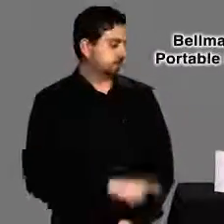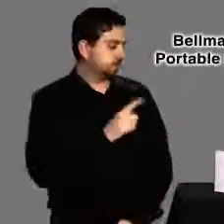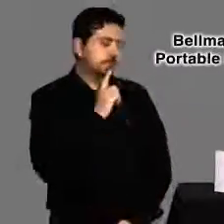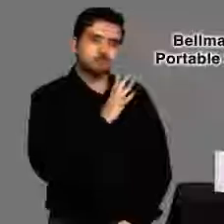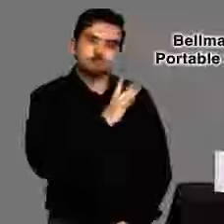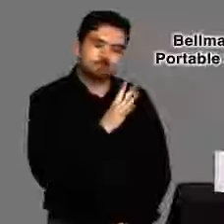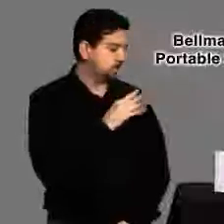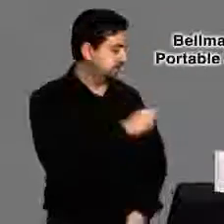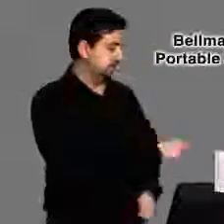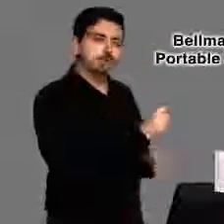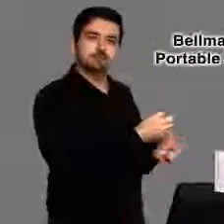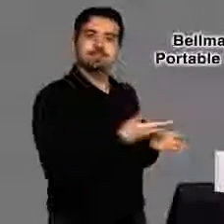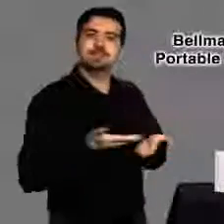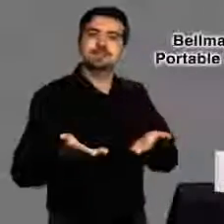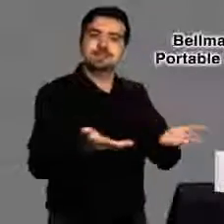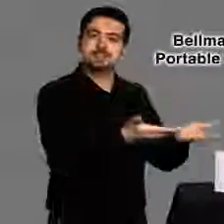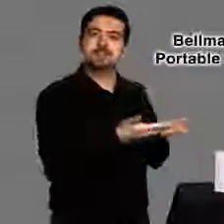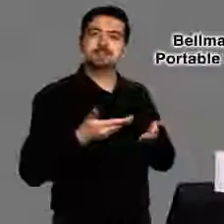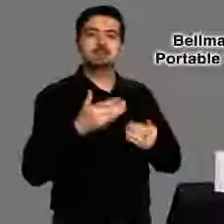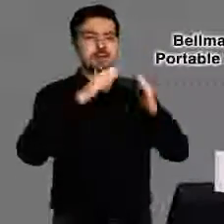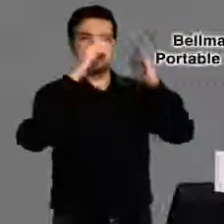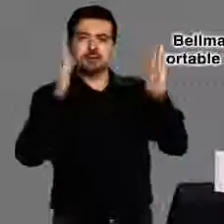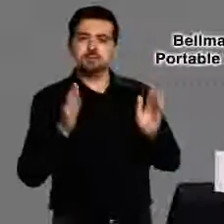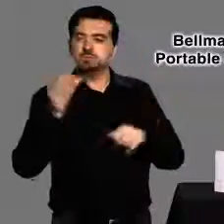Take this unit with you throughout the house –